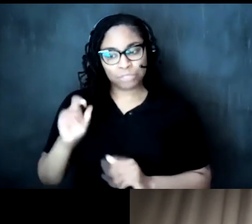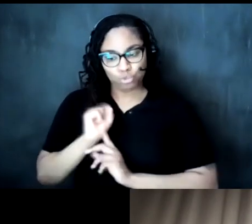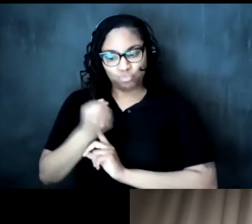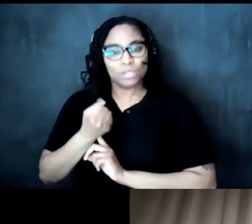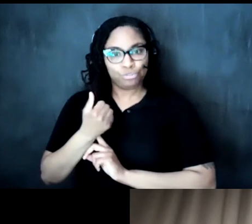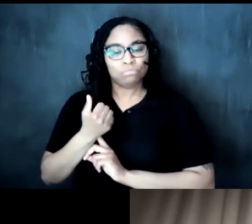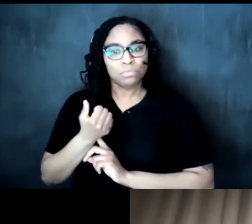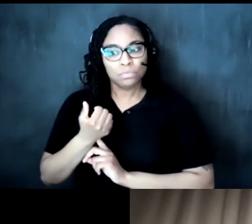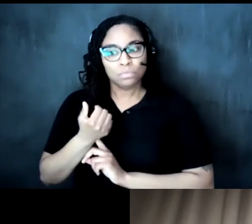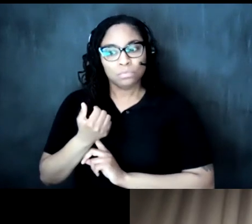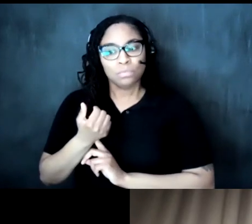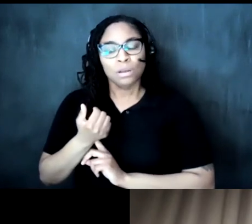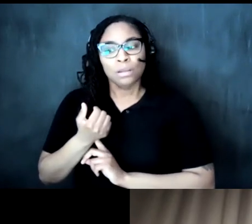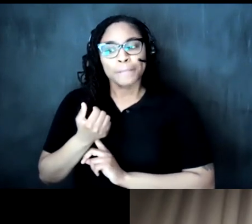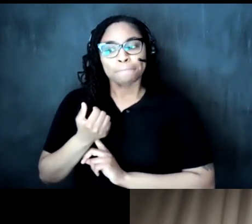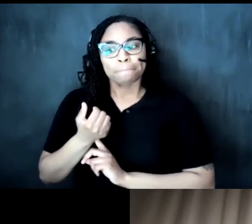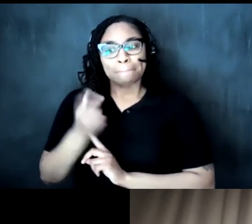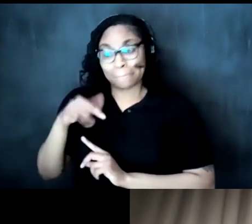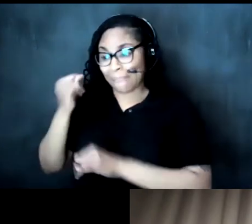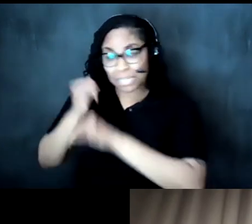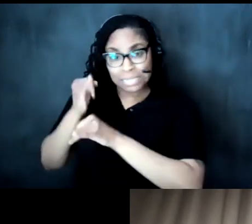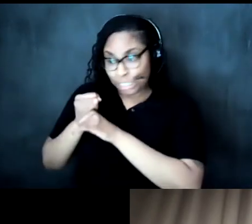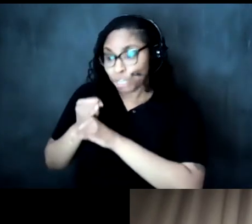that we continue to hold these institutions accountable to the things that they claim to